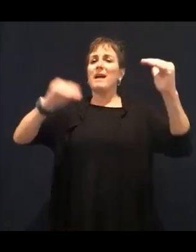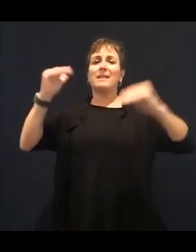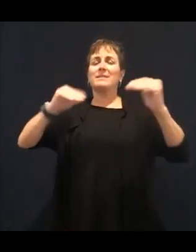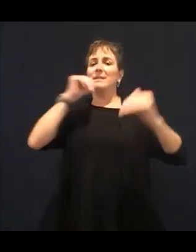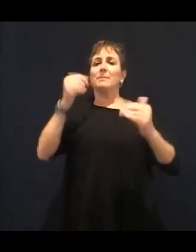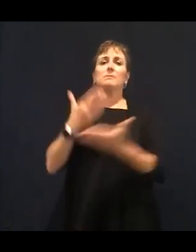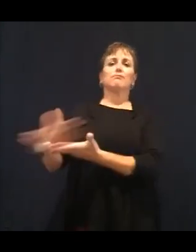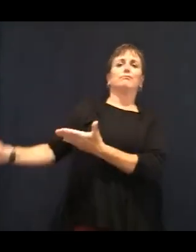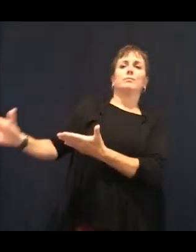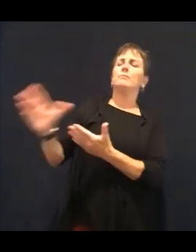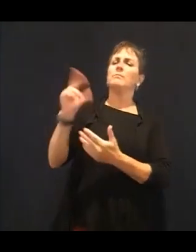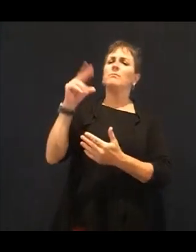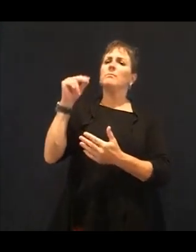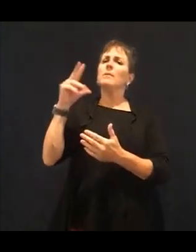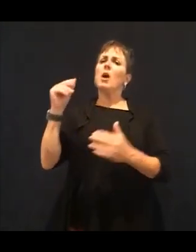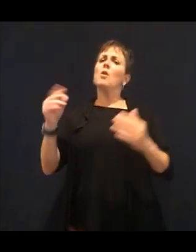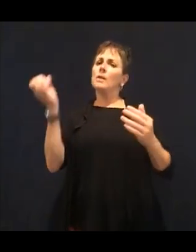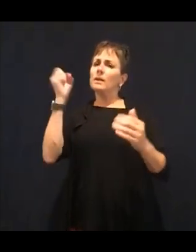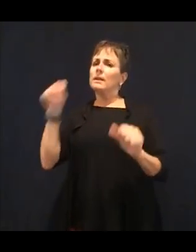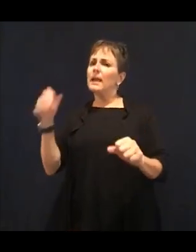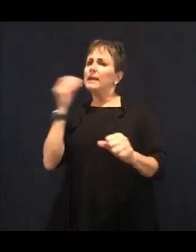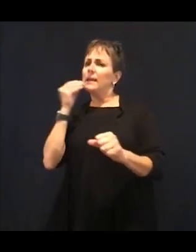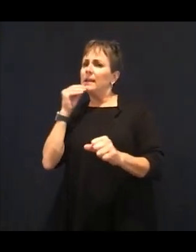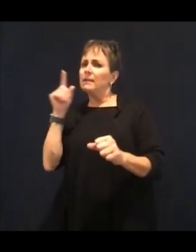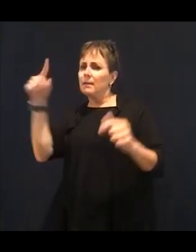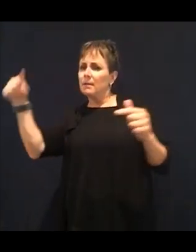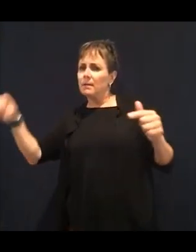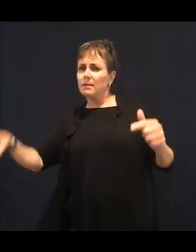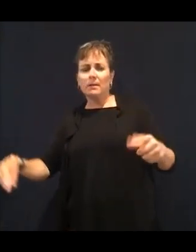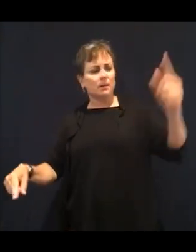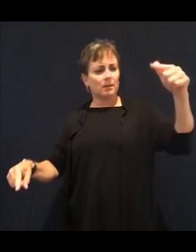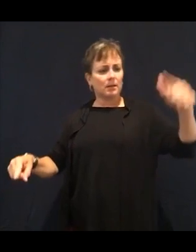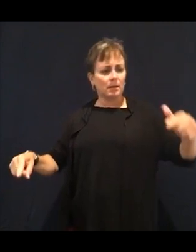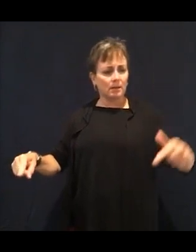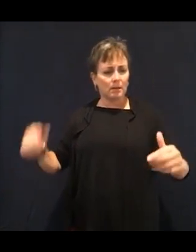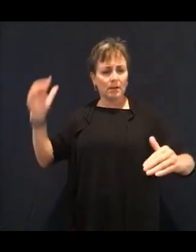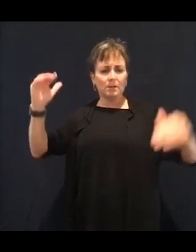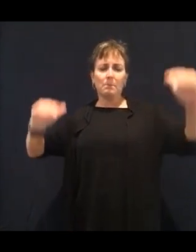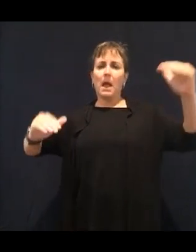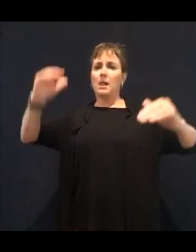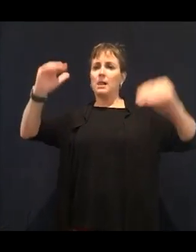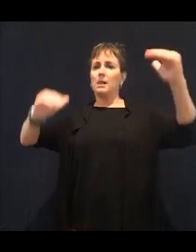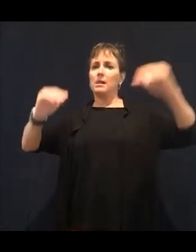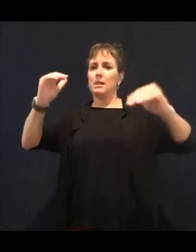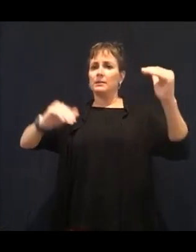in the healthiest way possible. OK, so